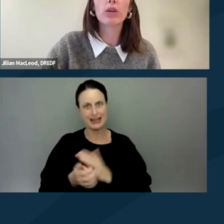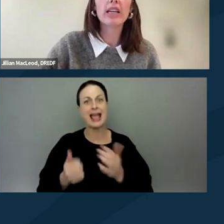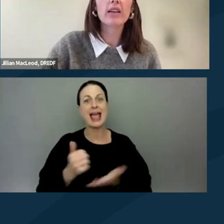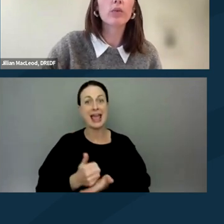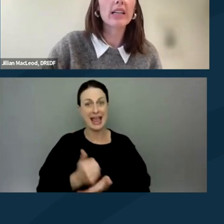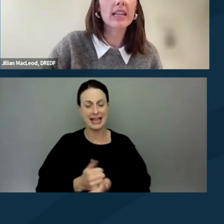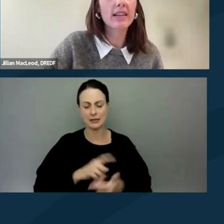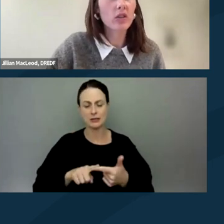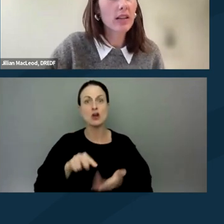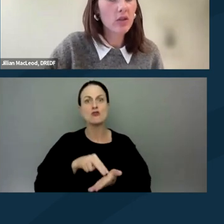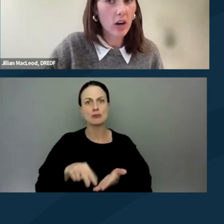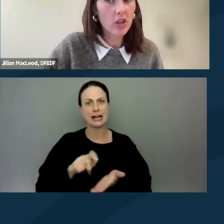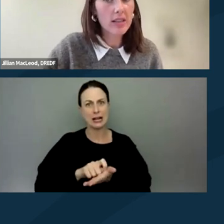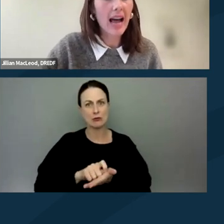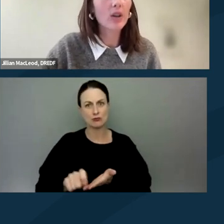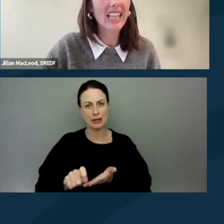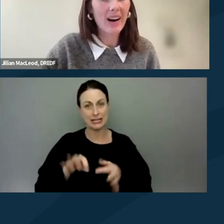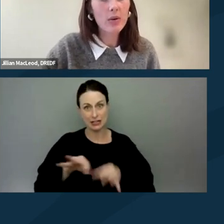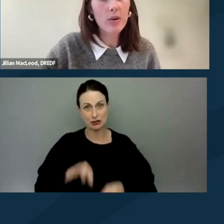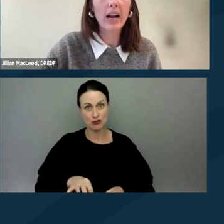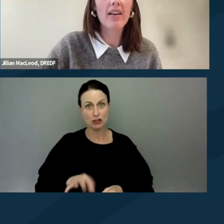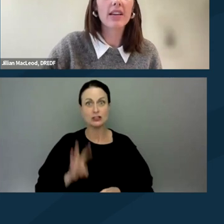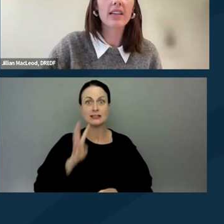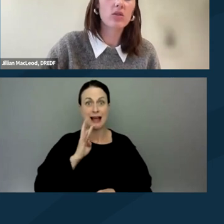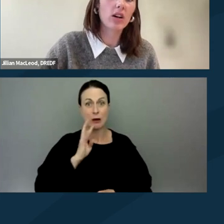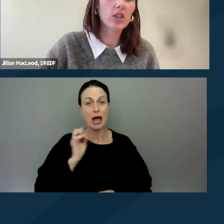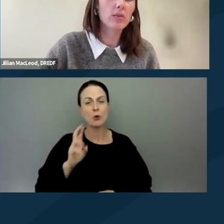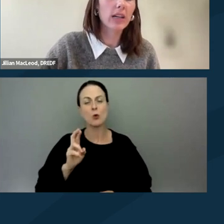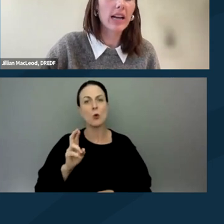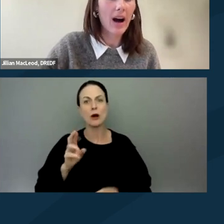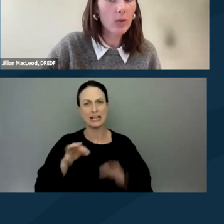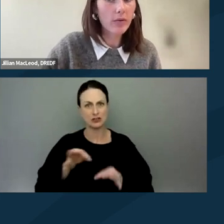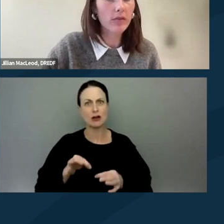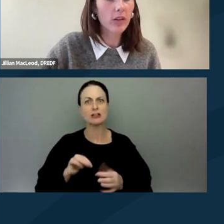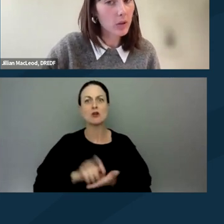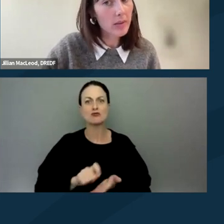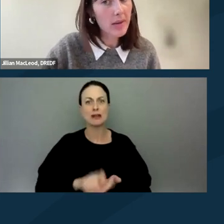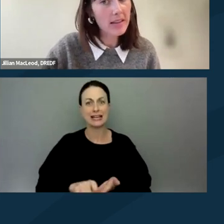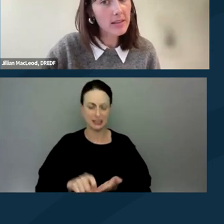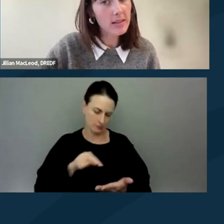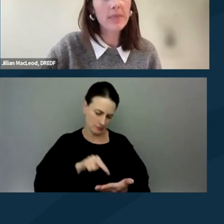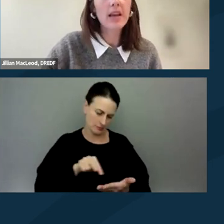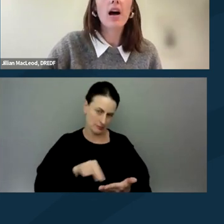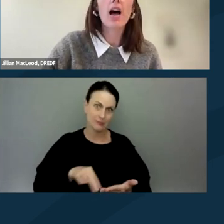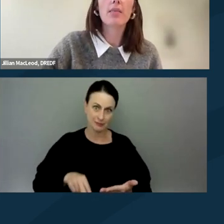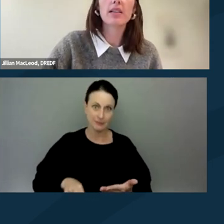reading written instructions out loud or having instructions written out for verbal commands,